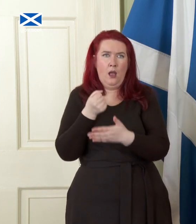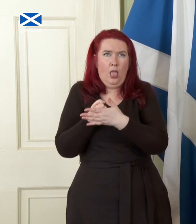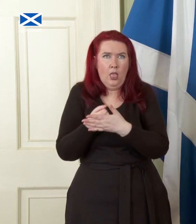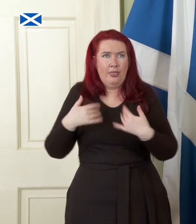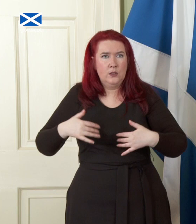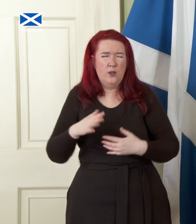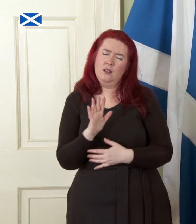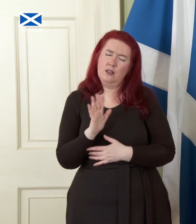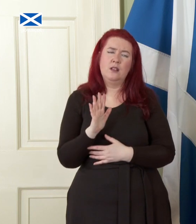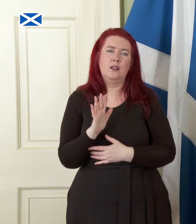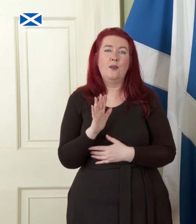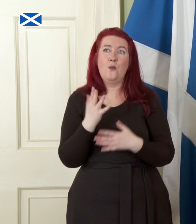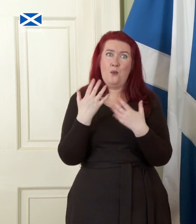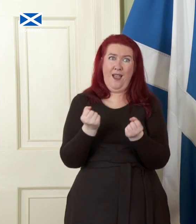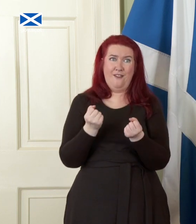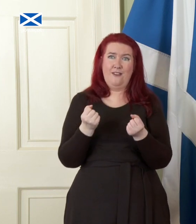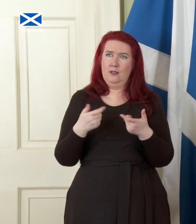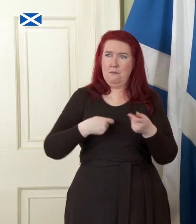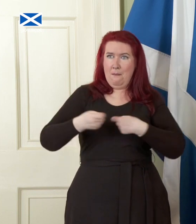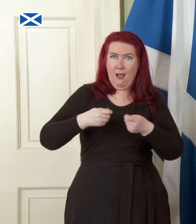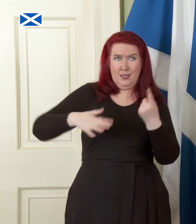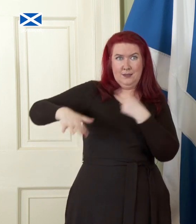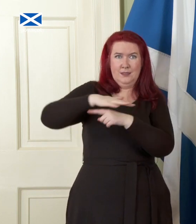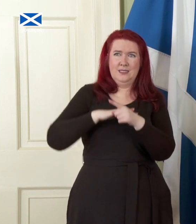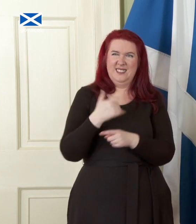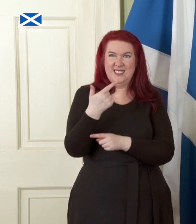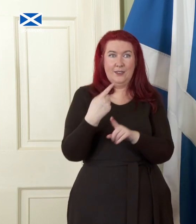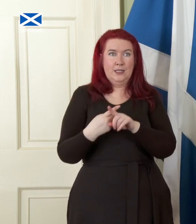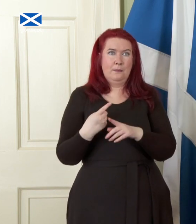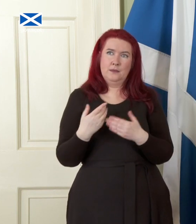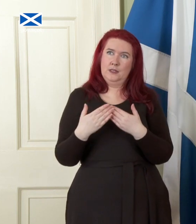not when we have a market seven times the size of the UK on our doorstep.